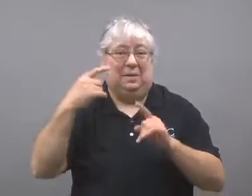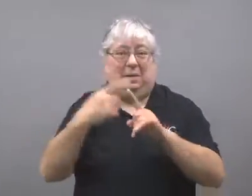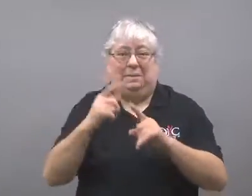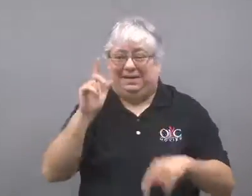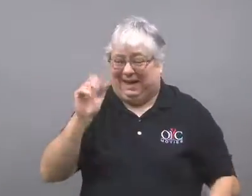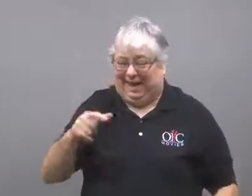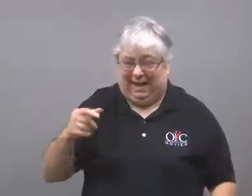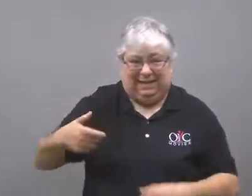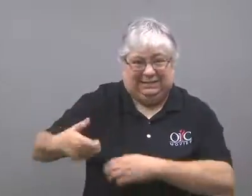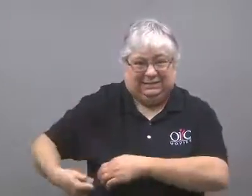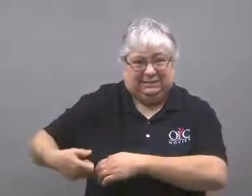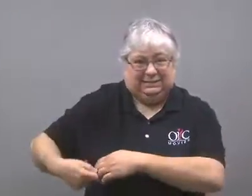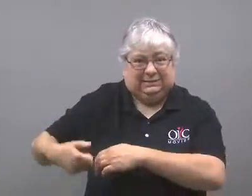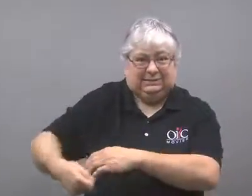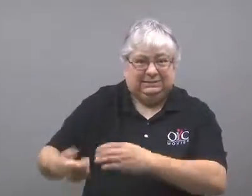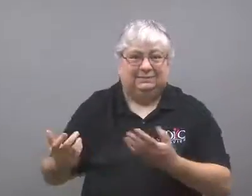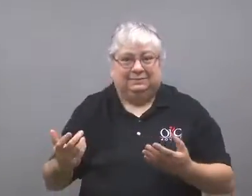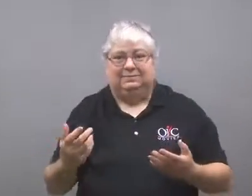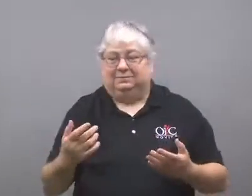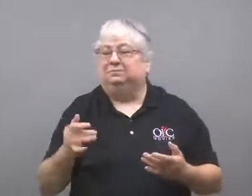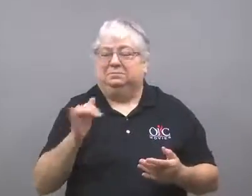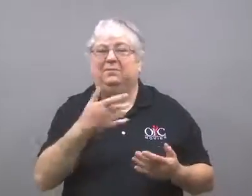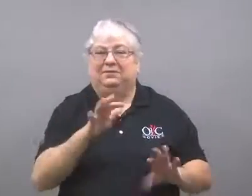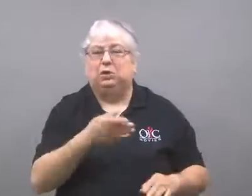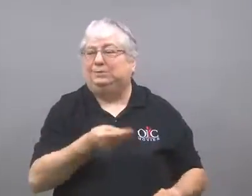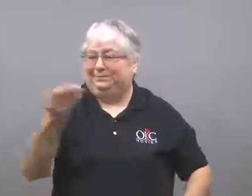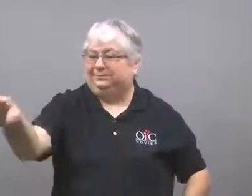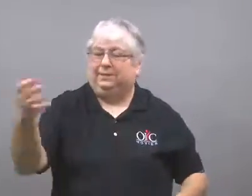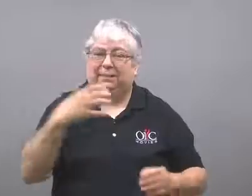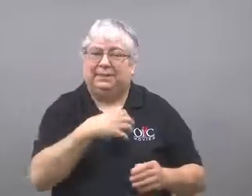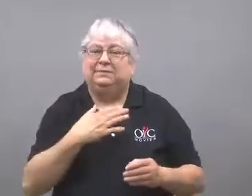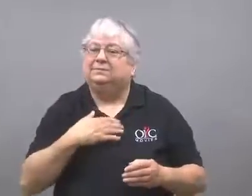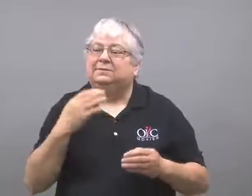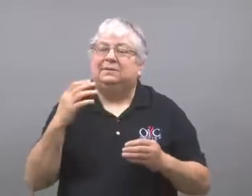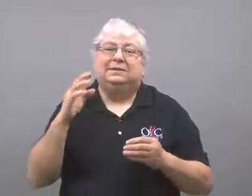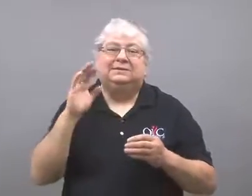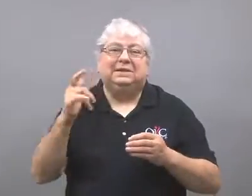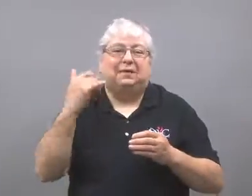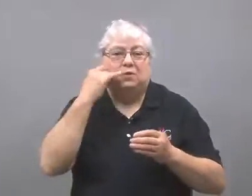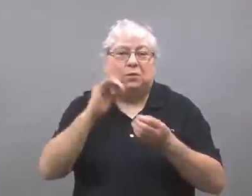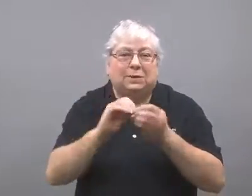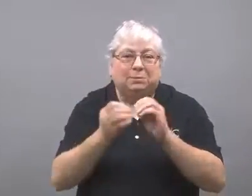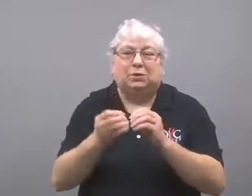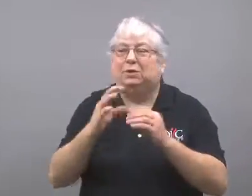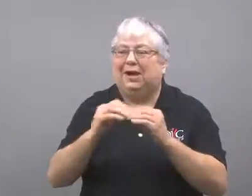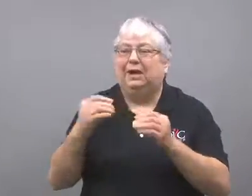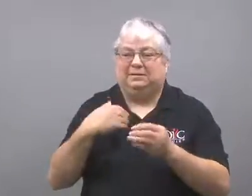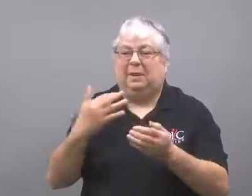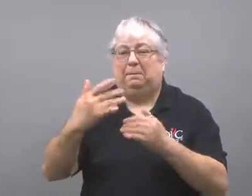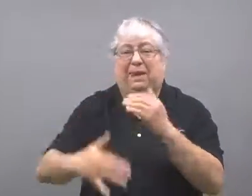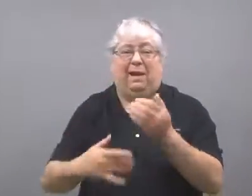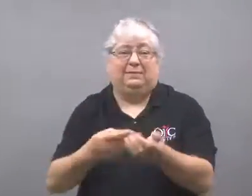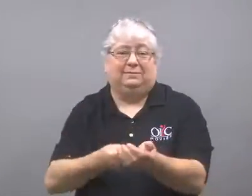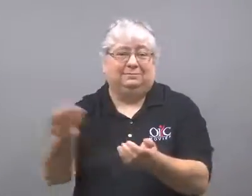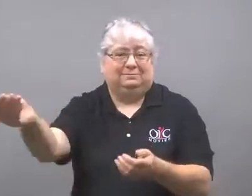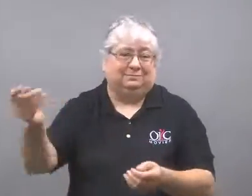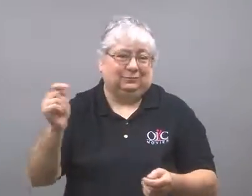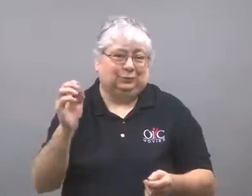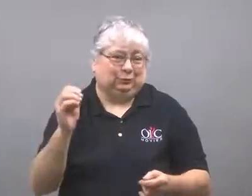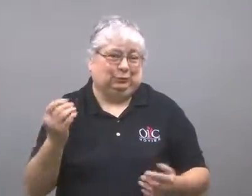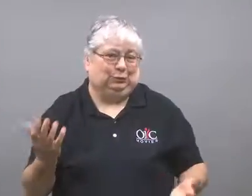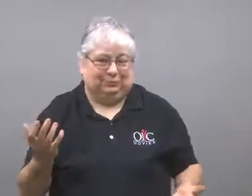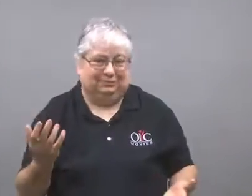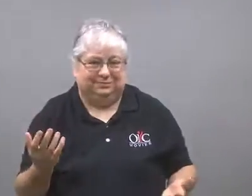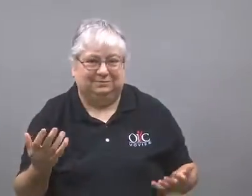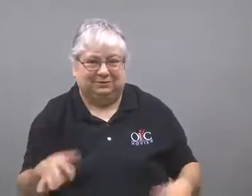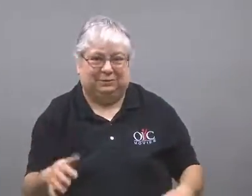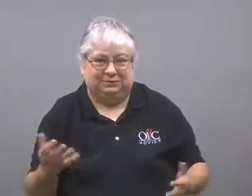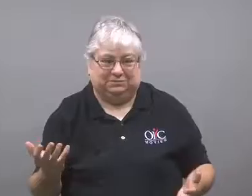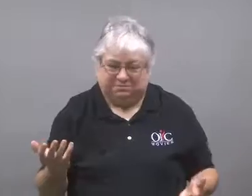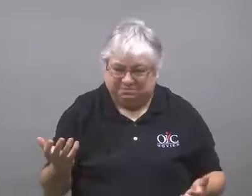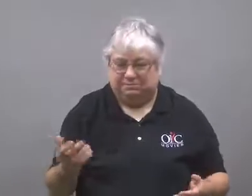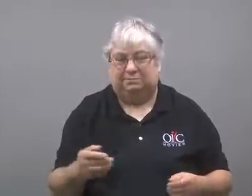He also had staples in his leg. He gave police his cell number and blood samples.